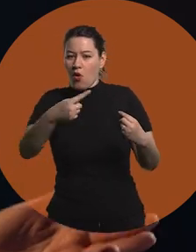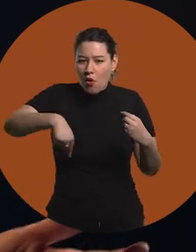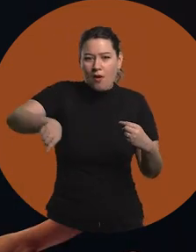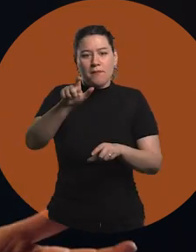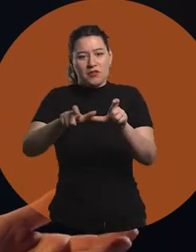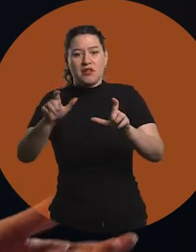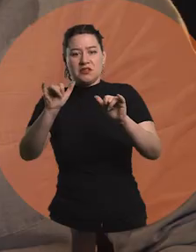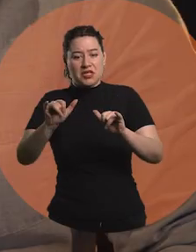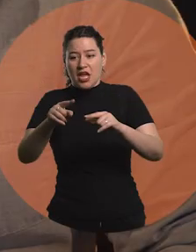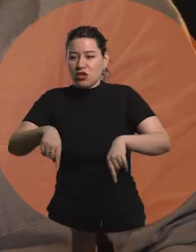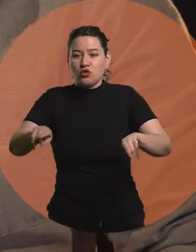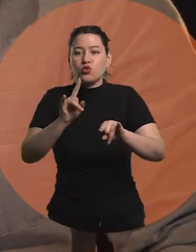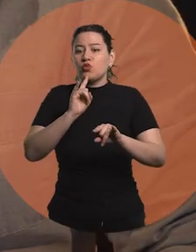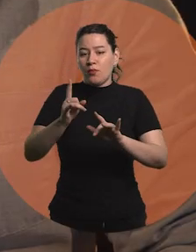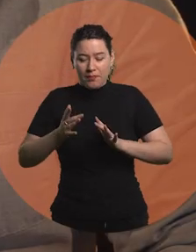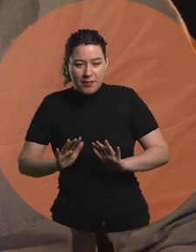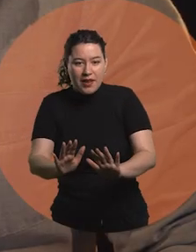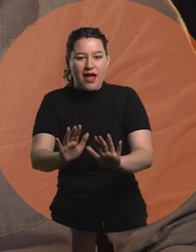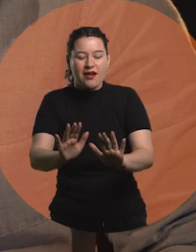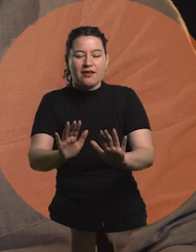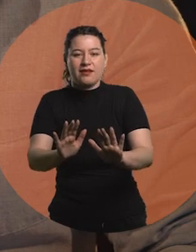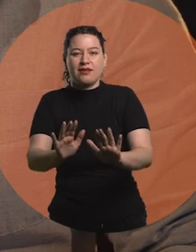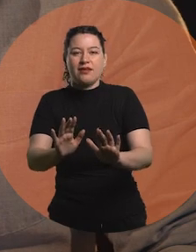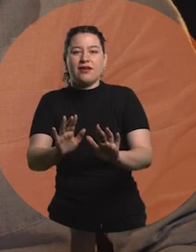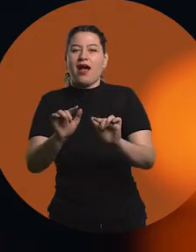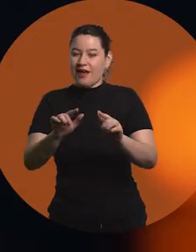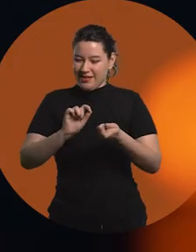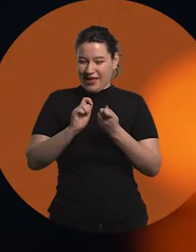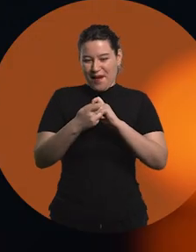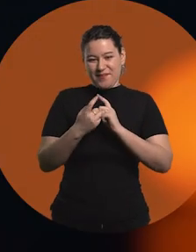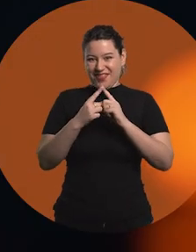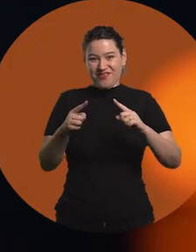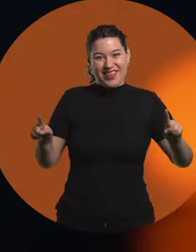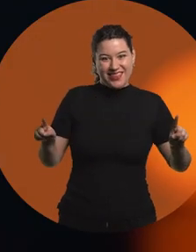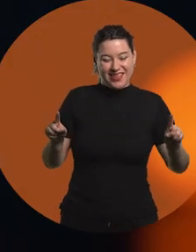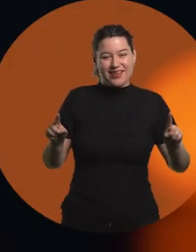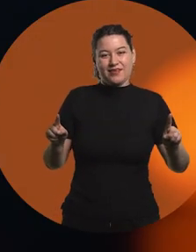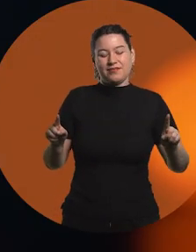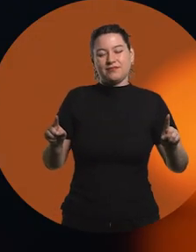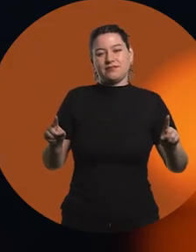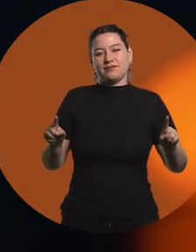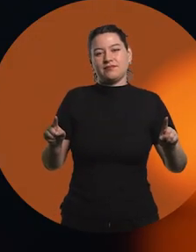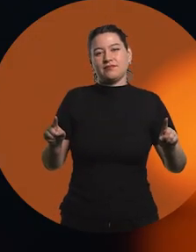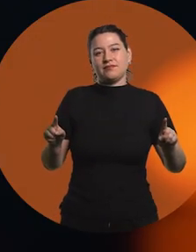other people can continue developing. So I think that's also a paradigm shift